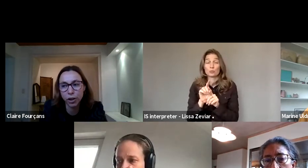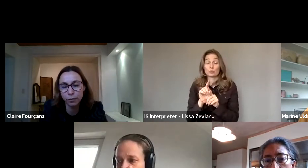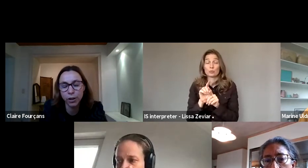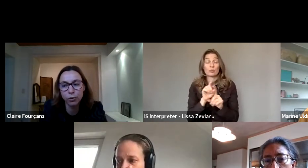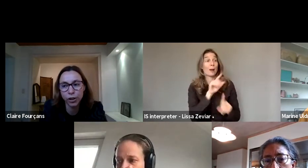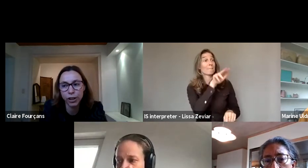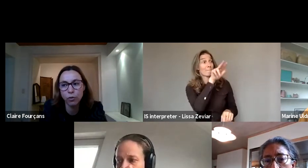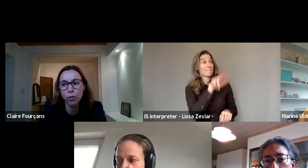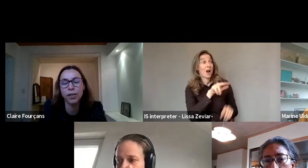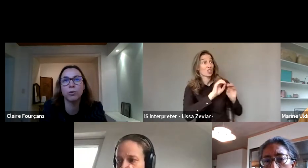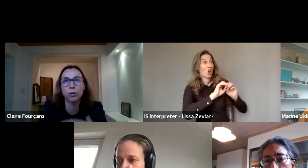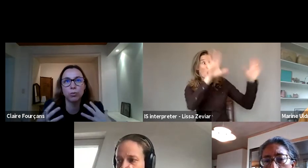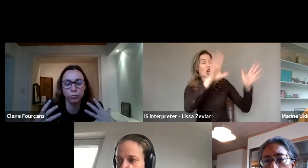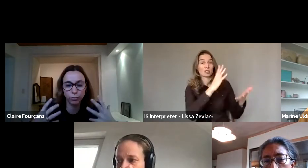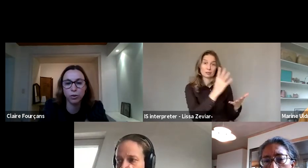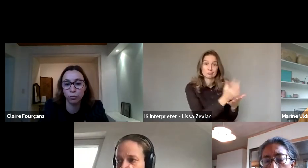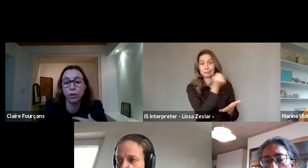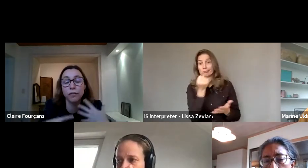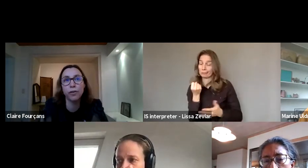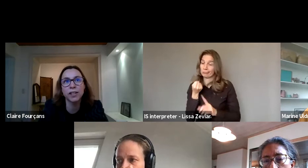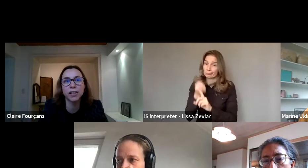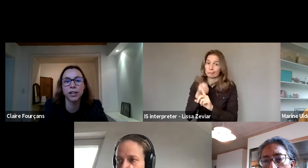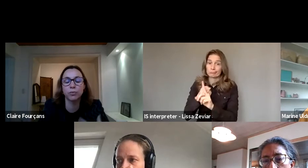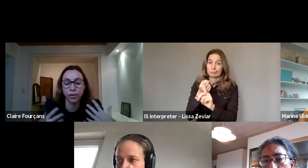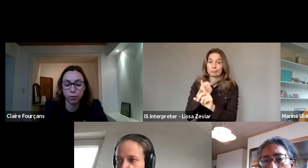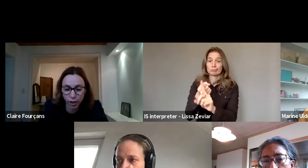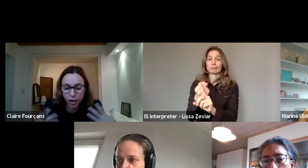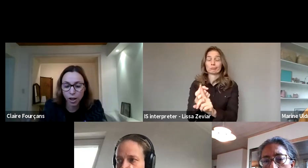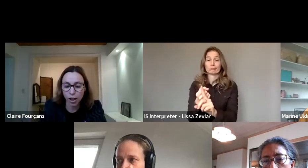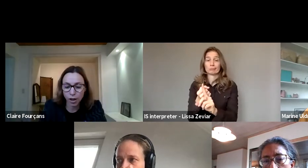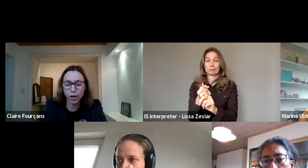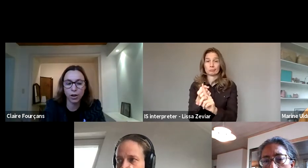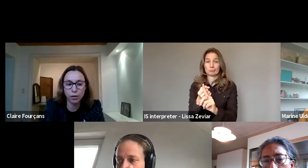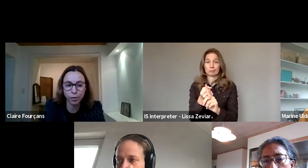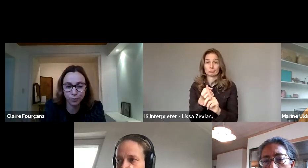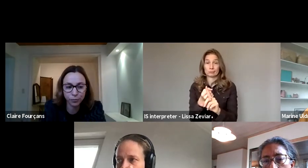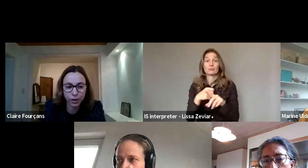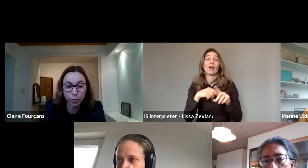We've been working, influencing it, when they were drafting it.